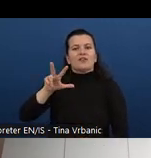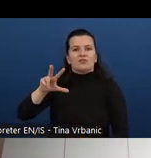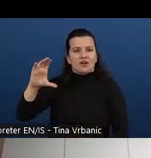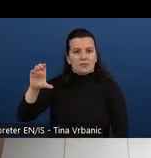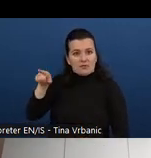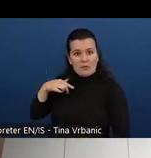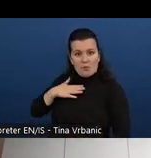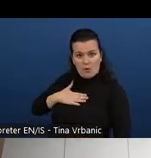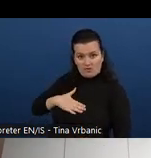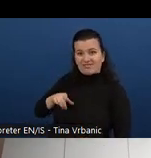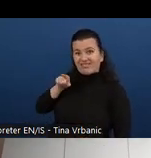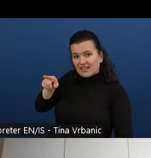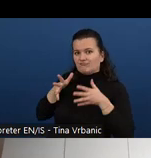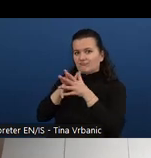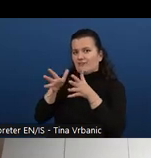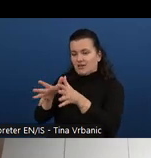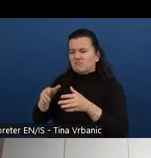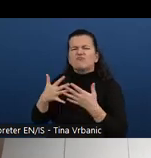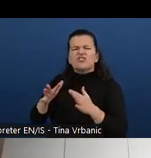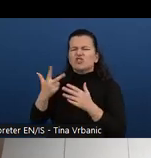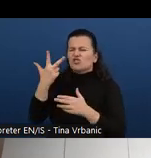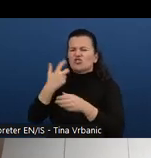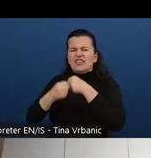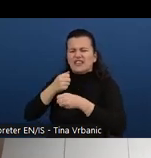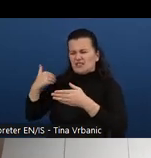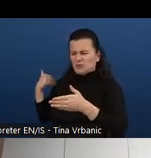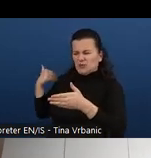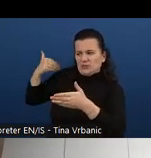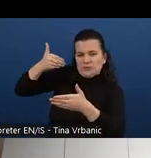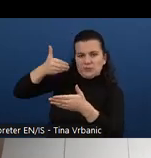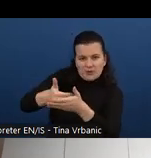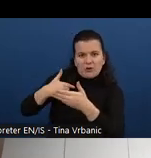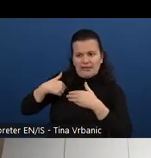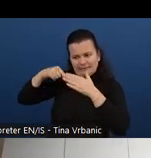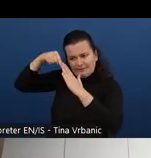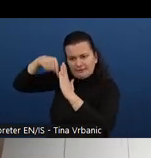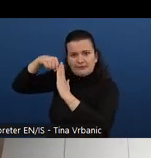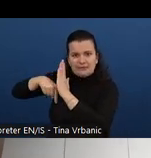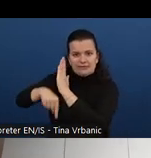So first of all, I'd like you to focus on what are the use cases for these curricula.